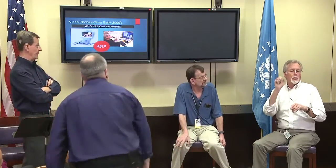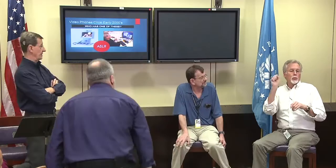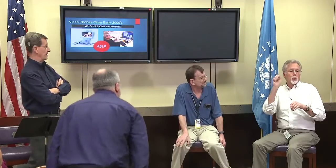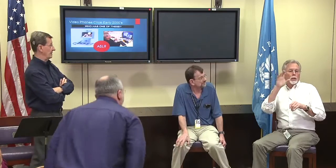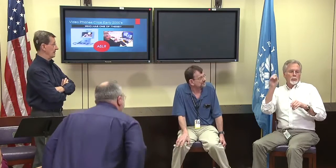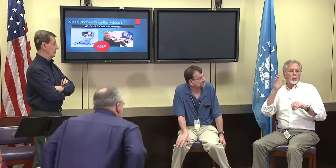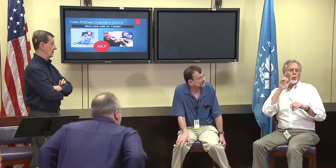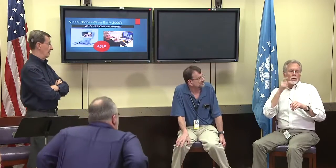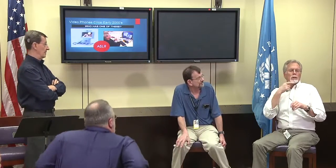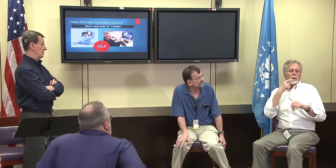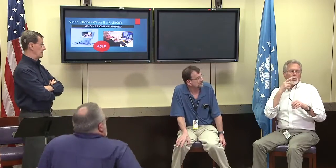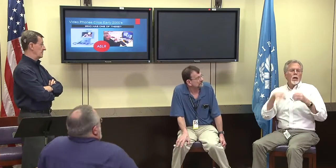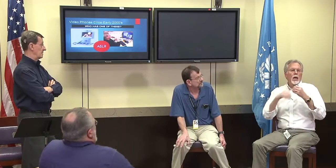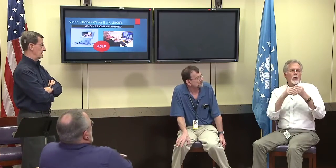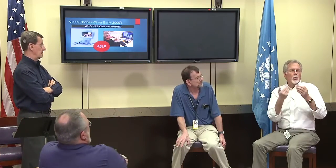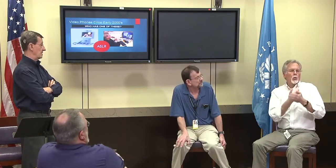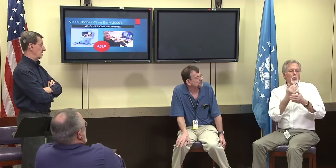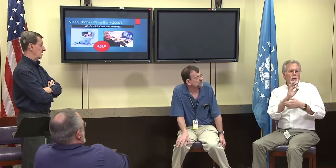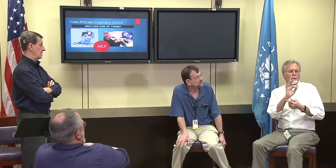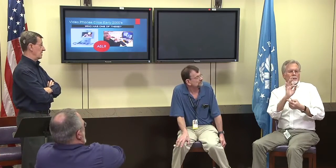Yeah, it is there, it has improved things greatly,